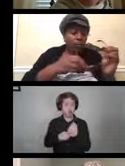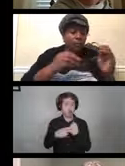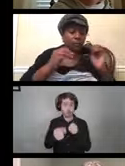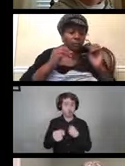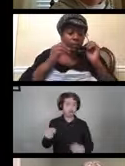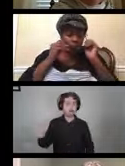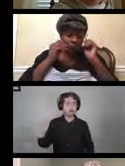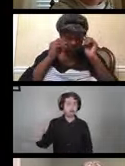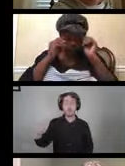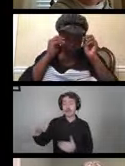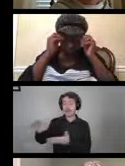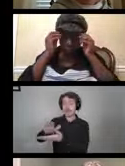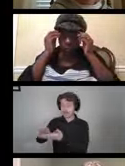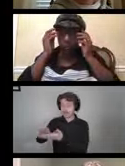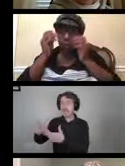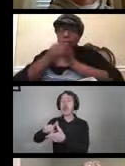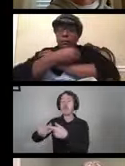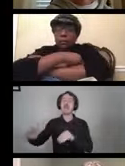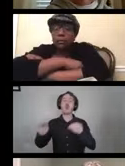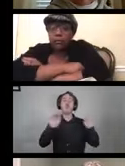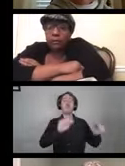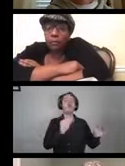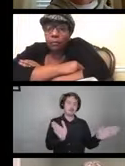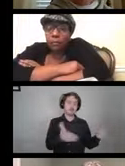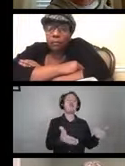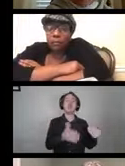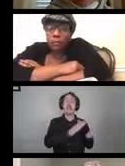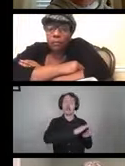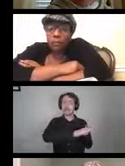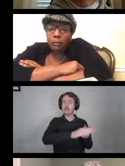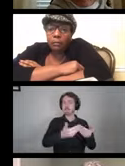clean it and then move it to a clean space as well. So helpful tips.